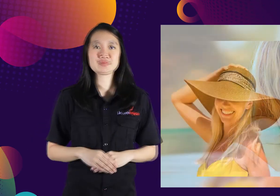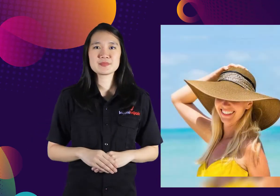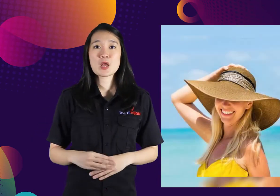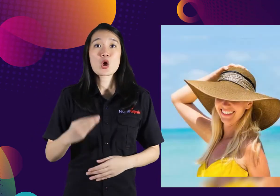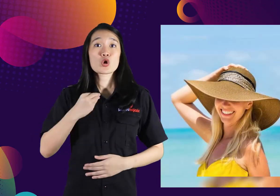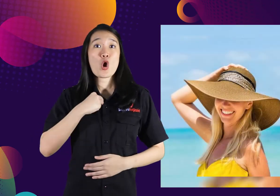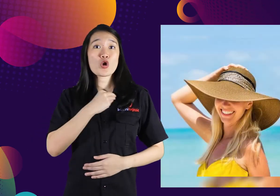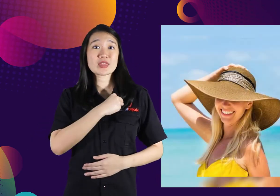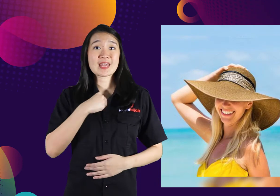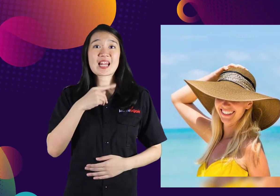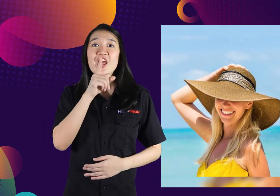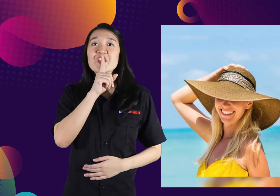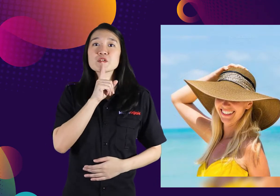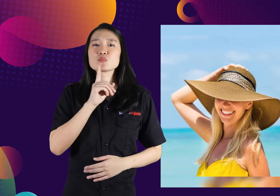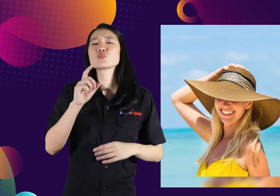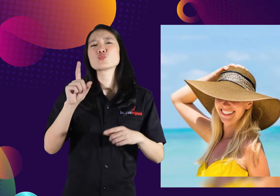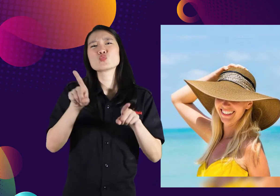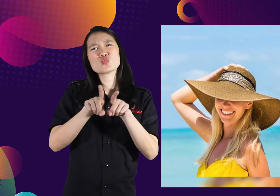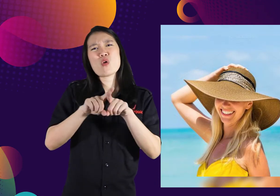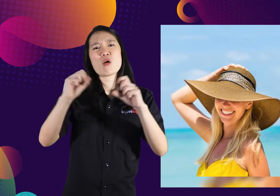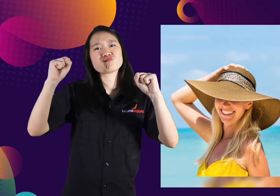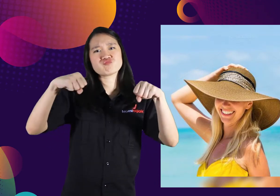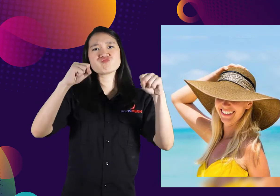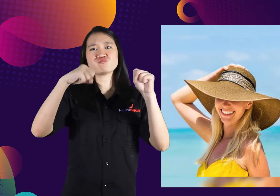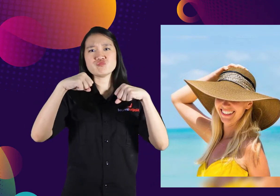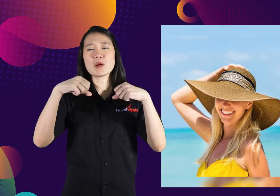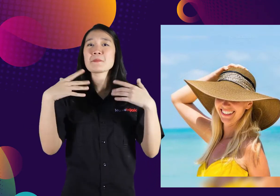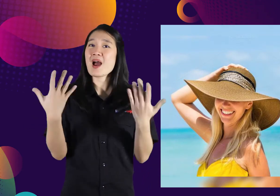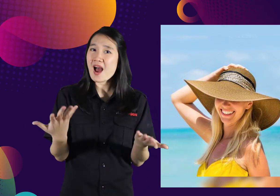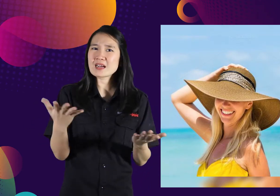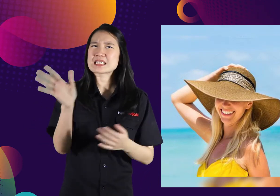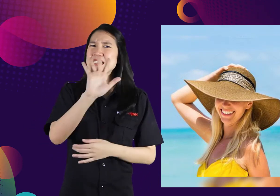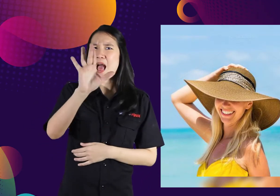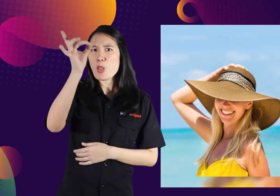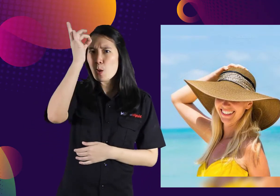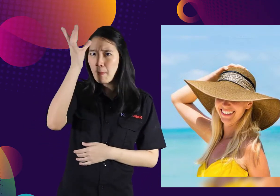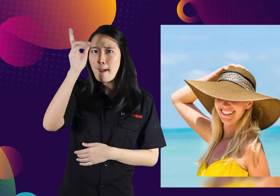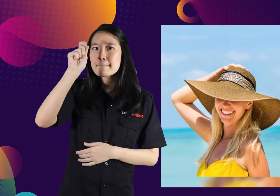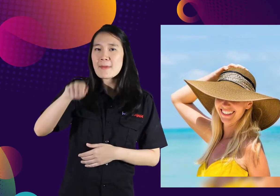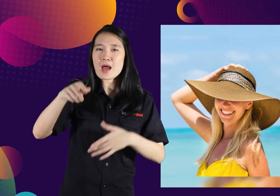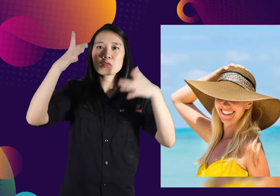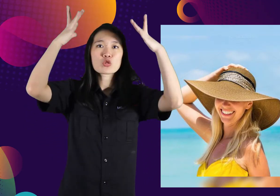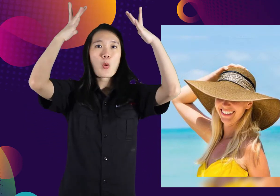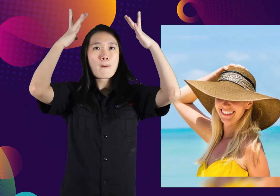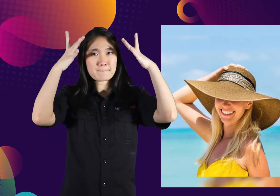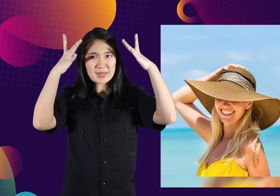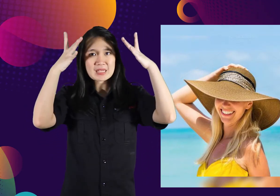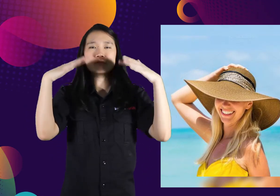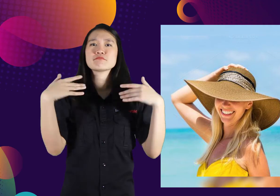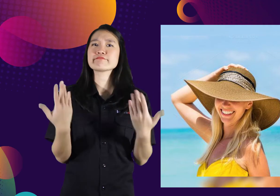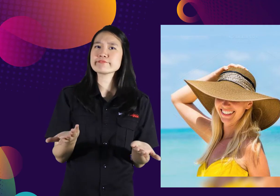The British doctor also agreed. So, don't forget to wear a hat.